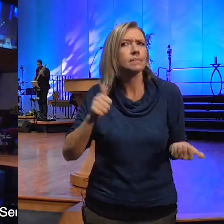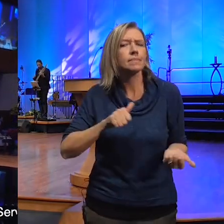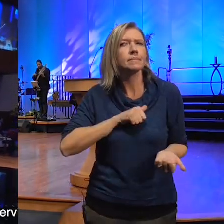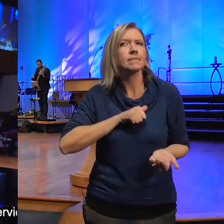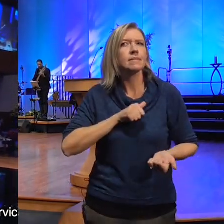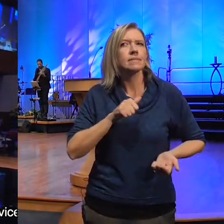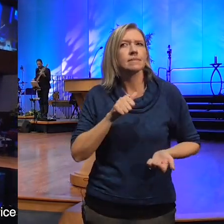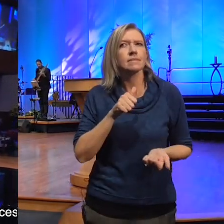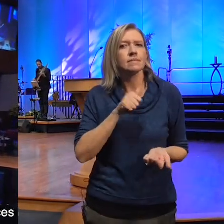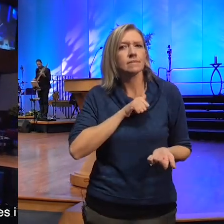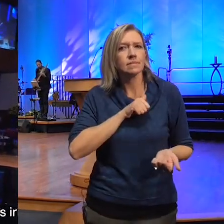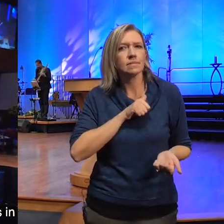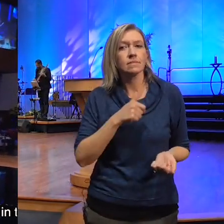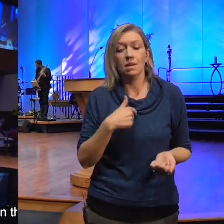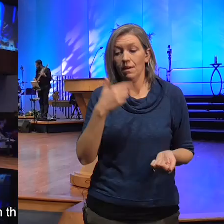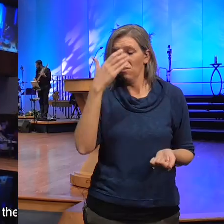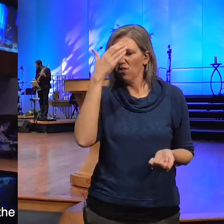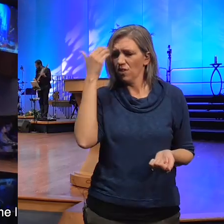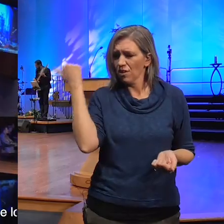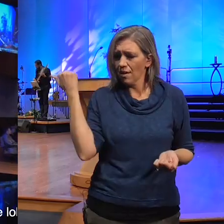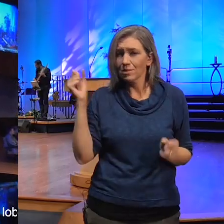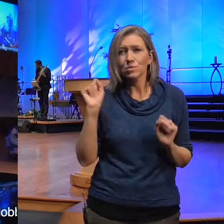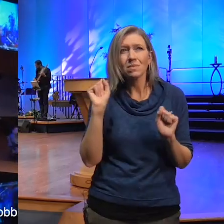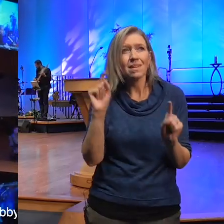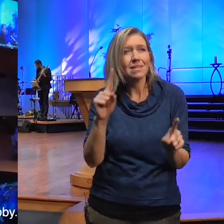forgot to ask for help I forgot to say